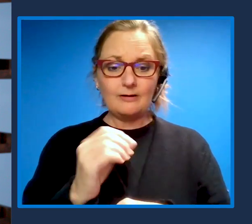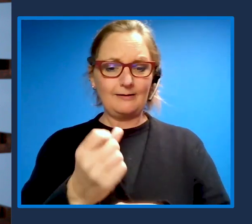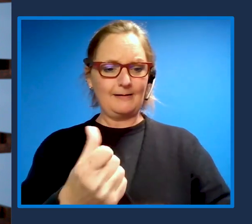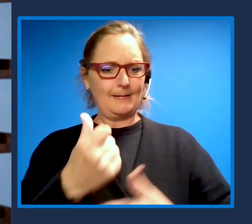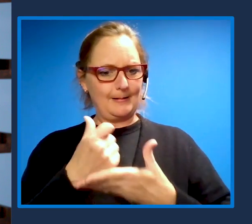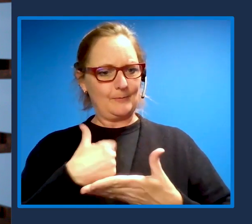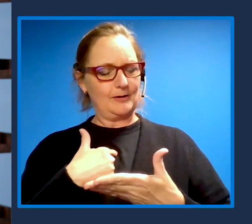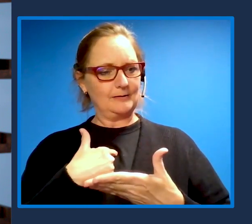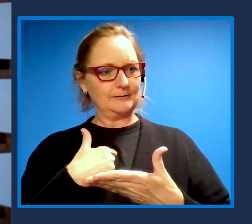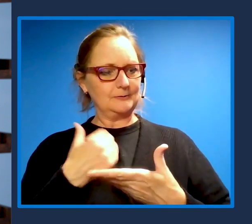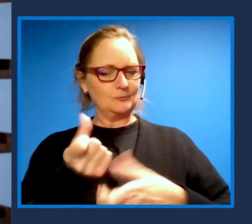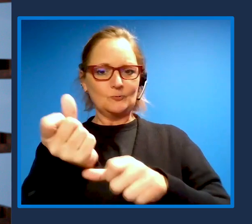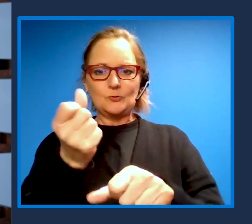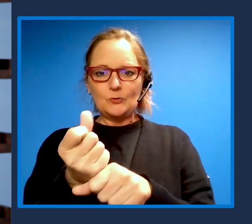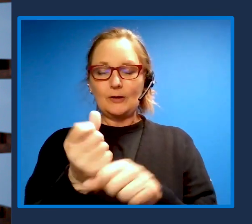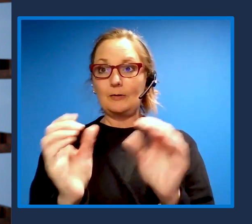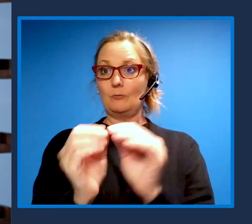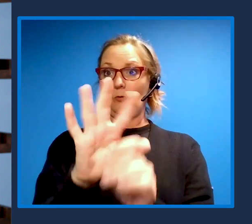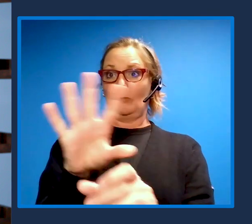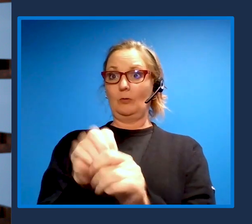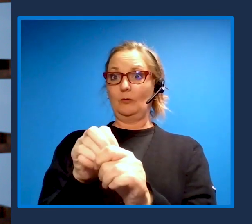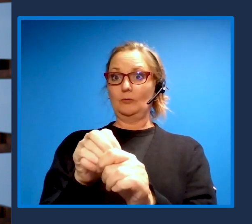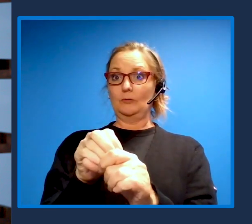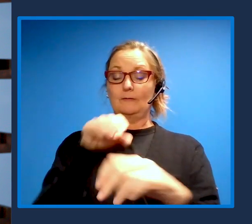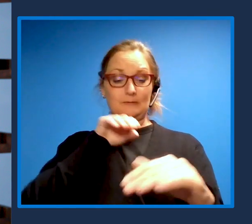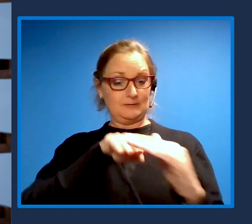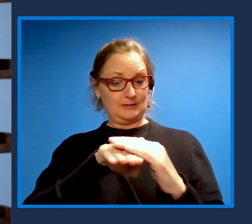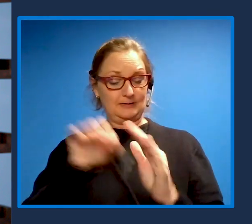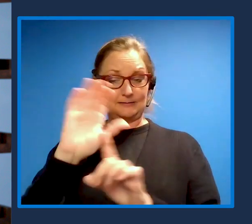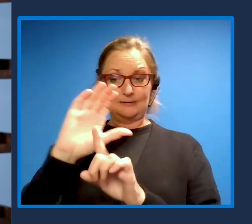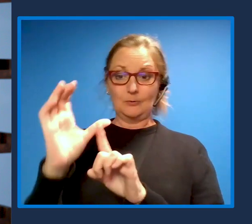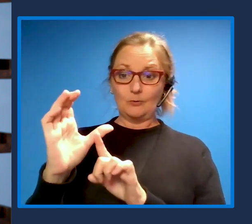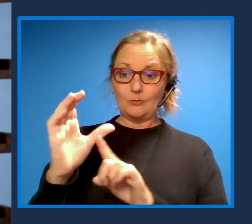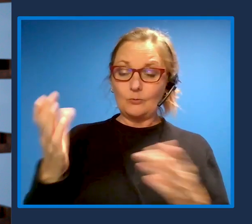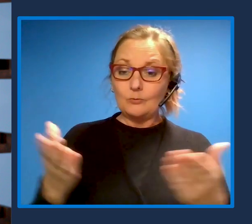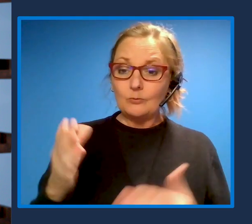accessible culture at Microsoft. And when it comes to accessibility